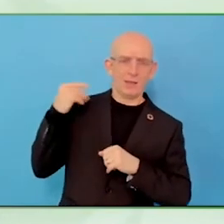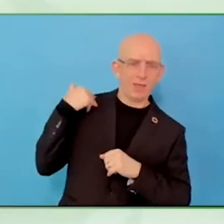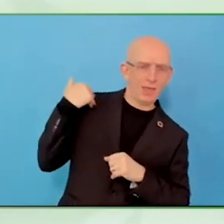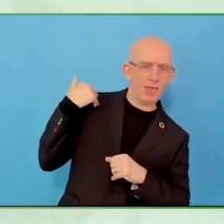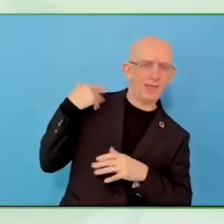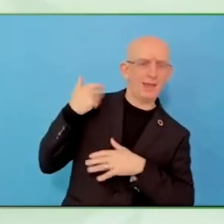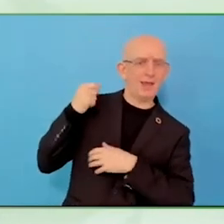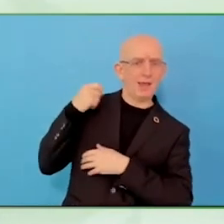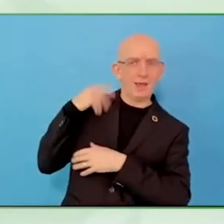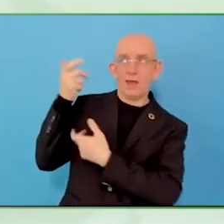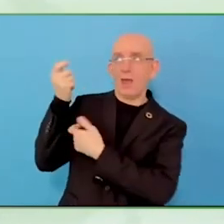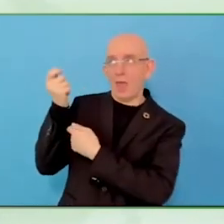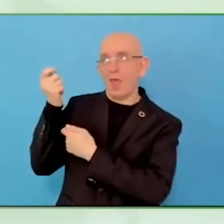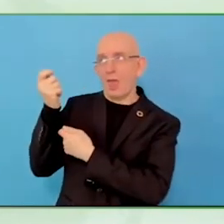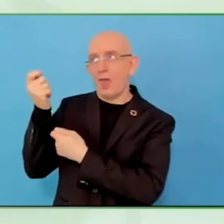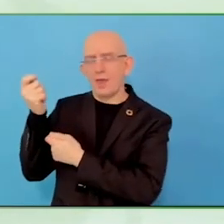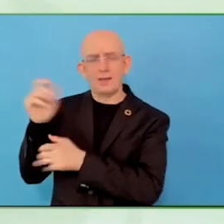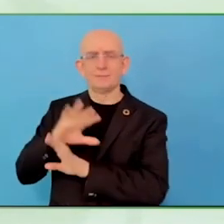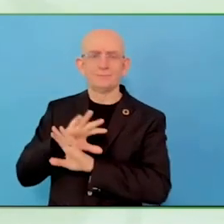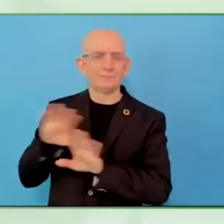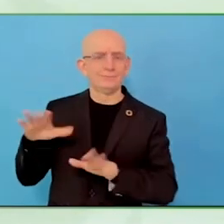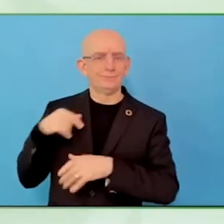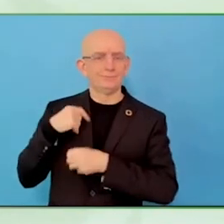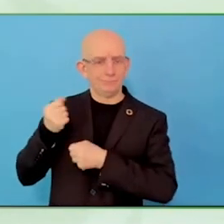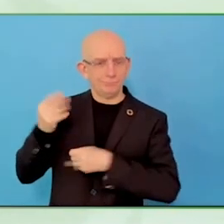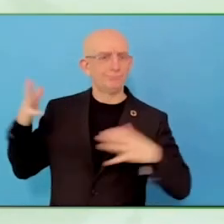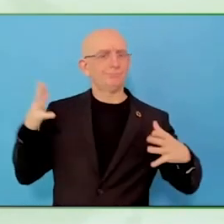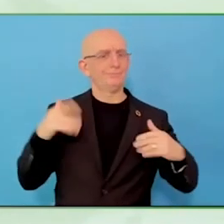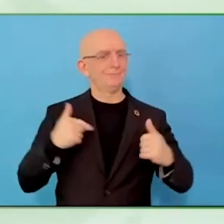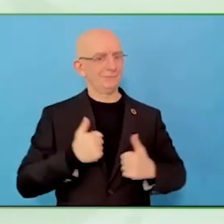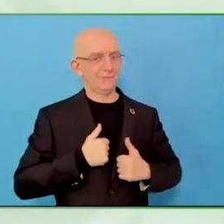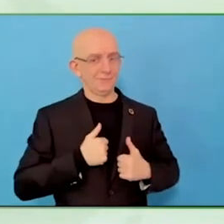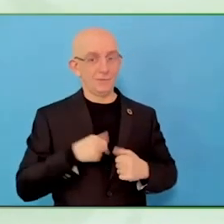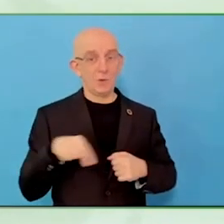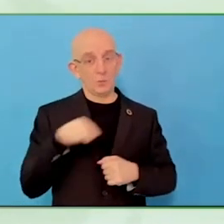people working across dozens, hundreds of different industries,